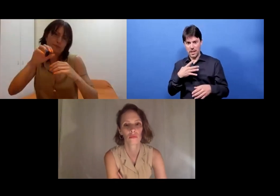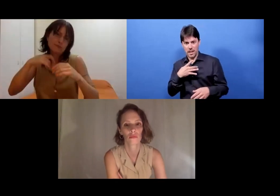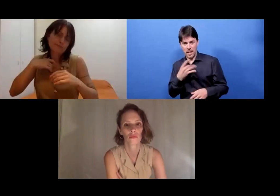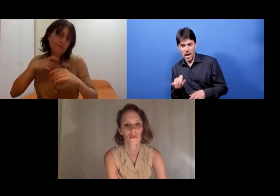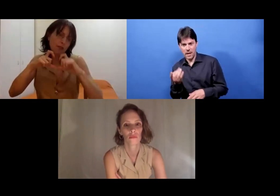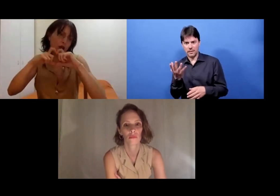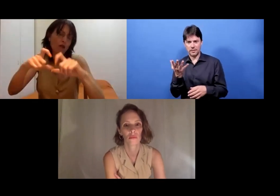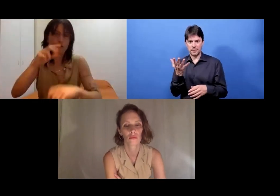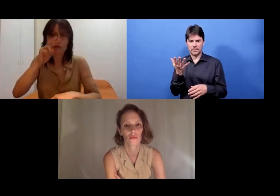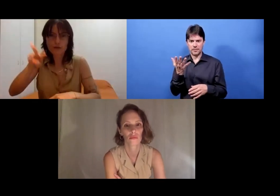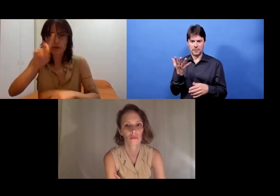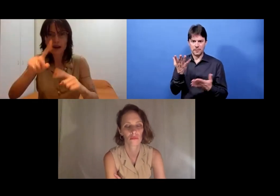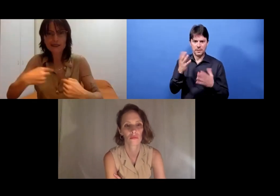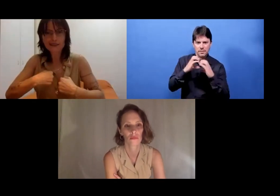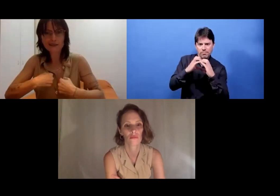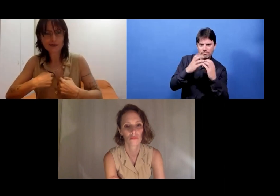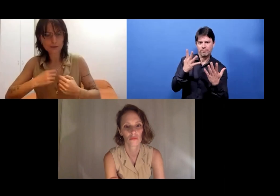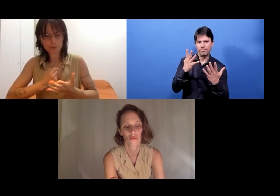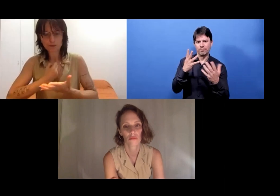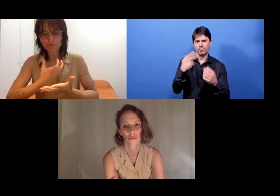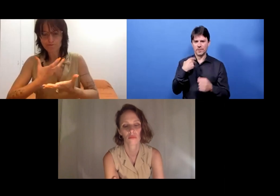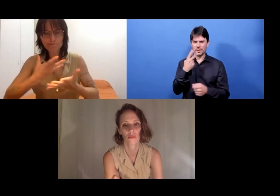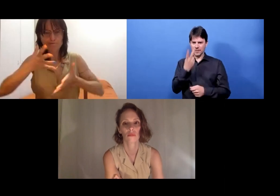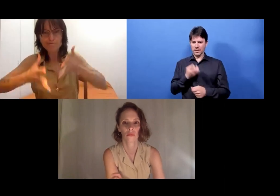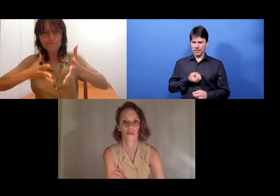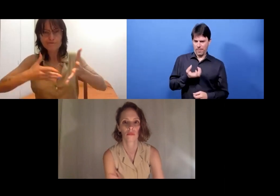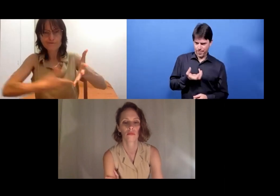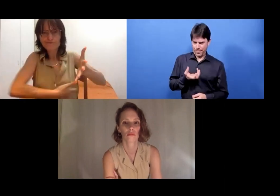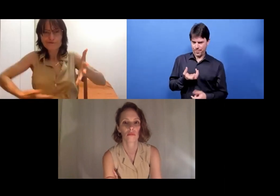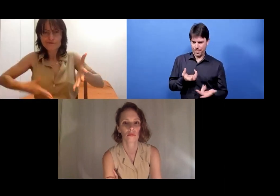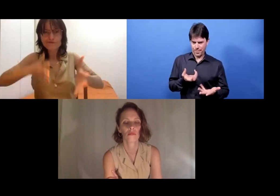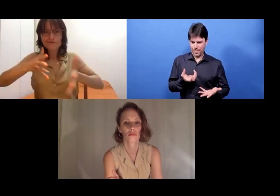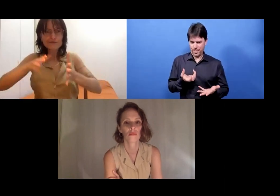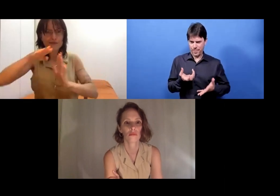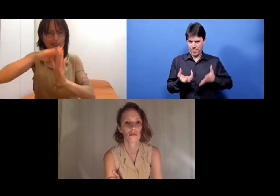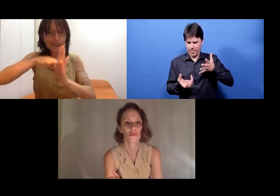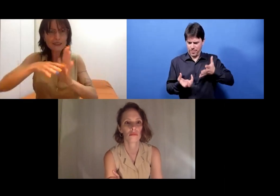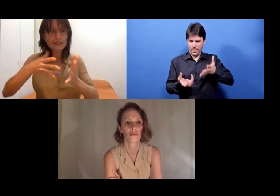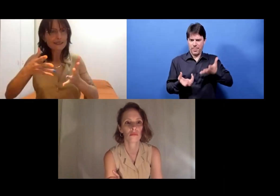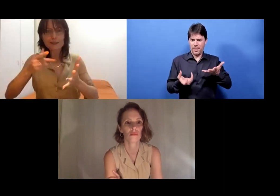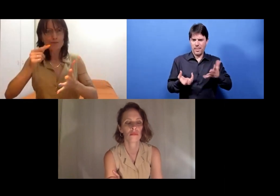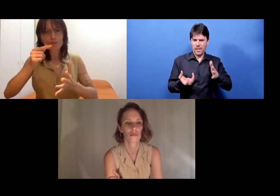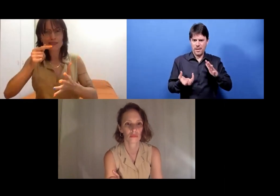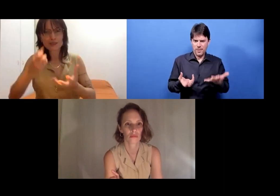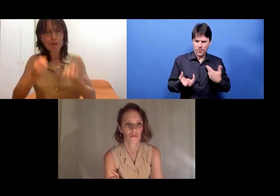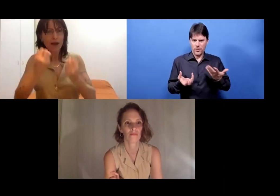I loved poetry, watching poetry, but I didn't want to do it myself. That was also not mine. It was difficult,